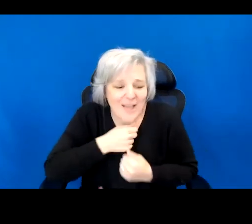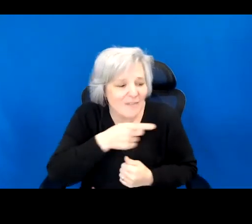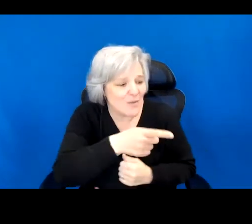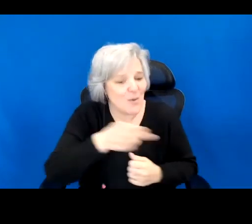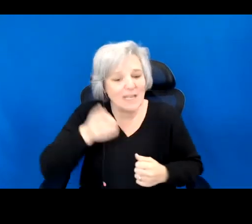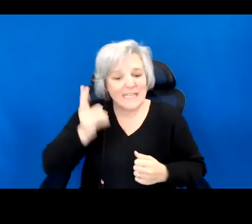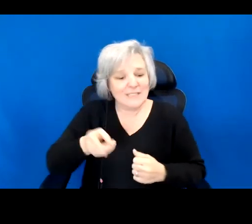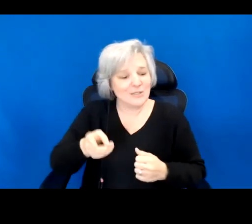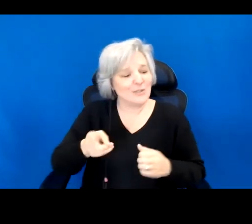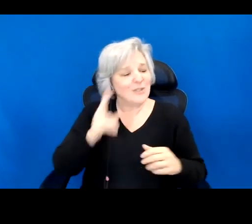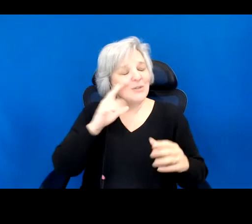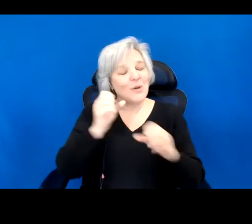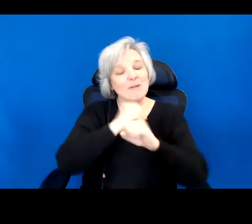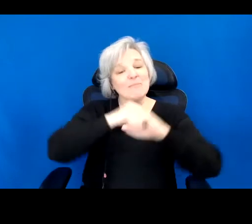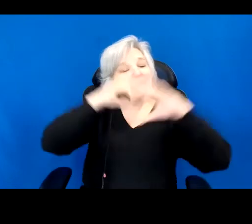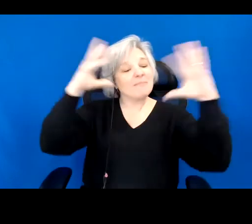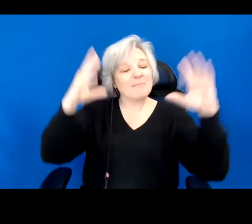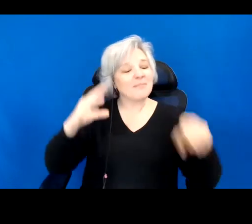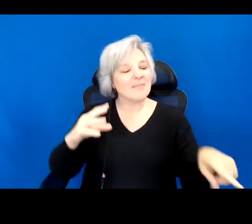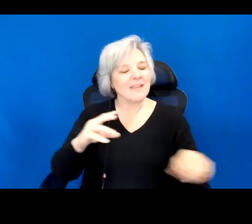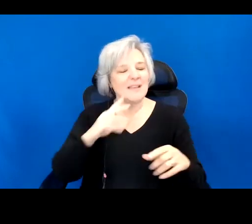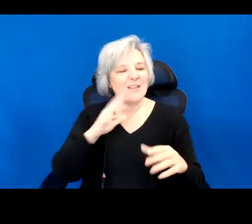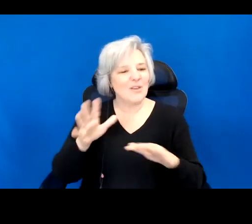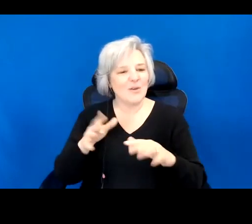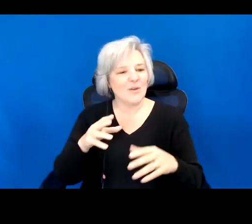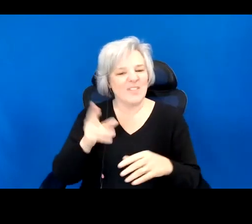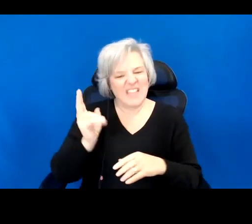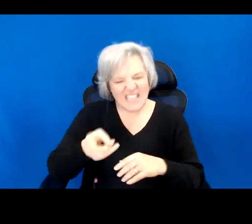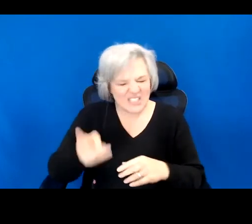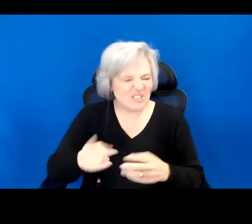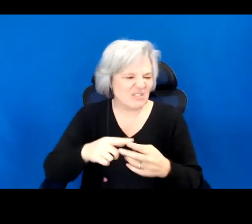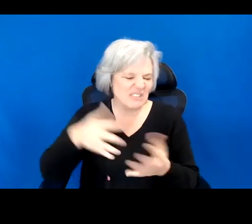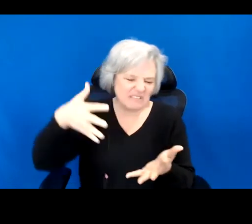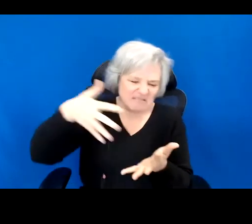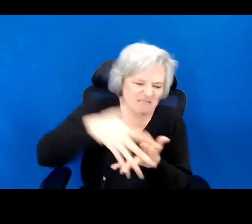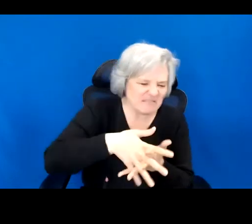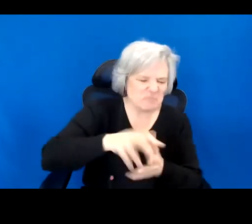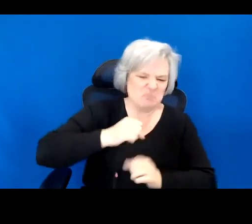reenvisioning, you move us beyond the subjugated histories of Indigenous resistance to colonial